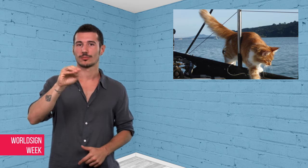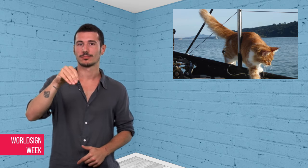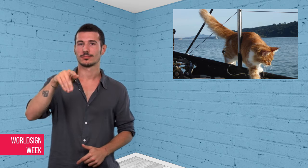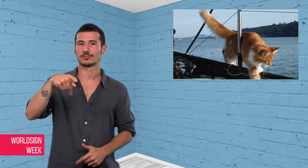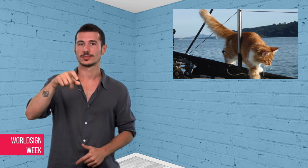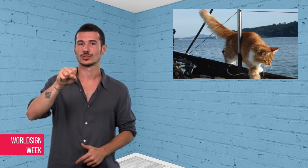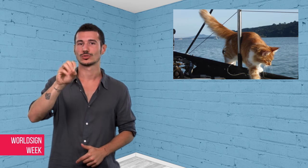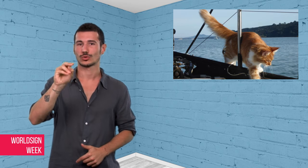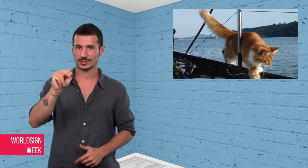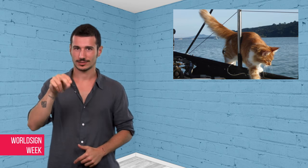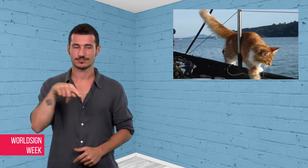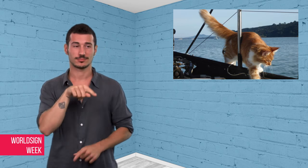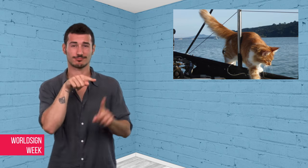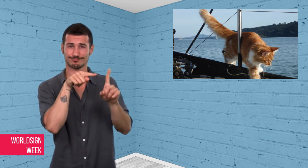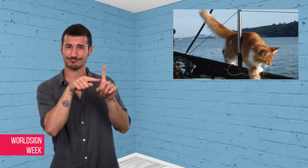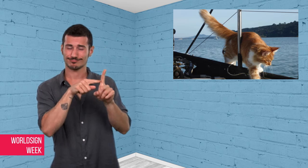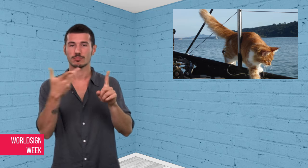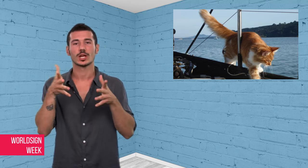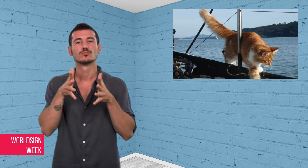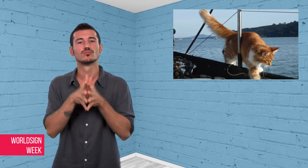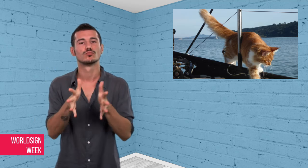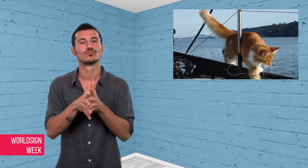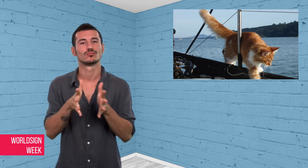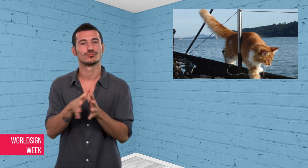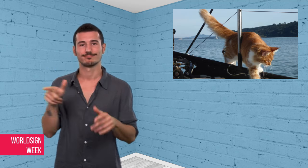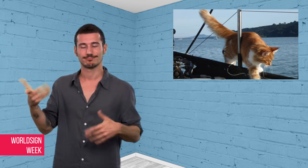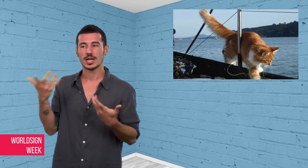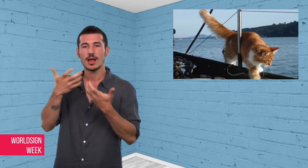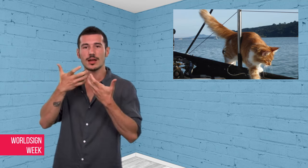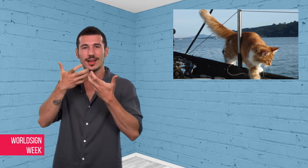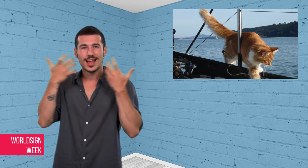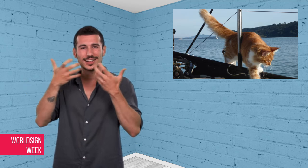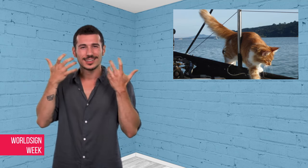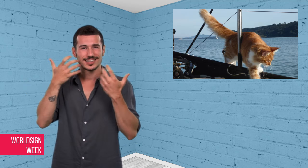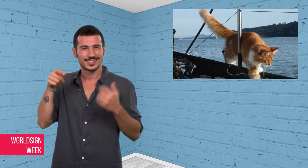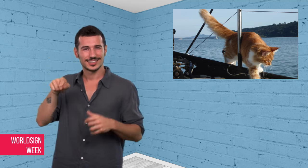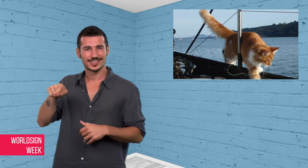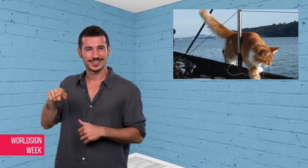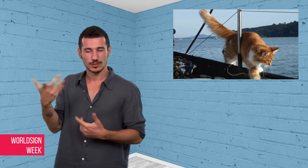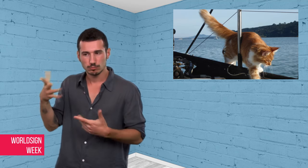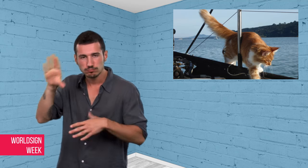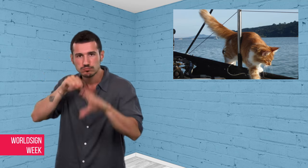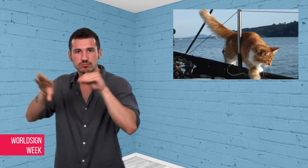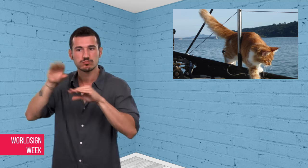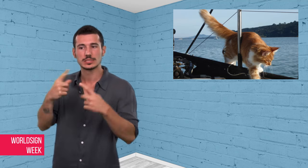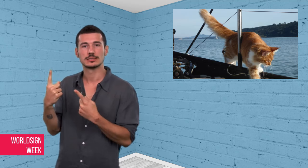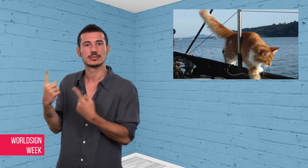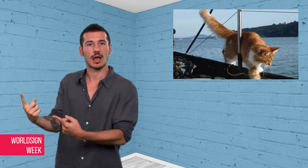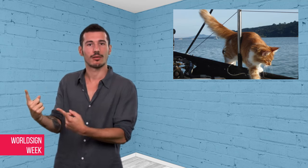According to Paul, Skatty learned by himself to